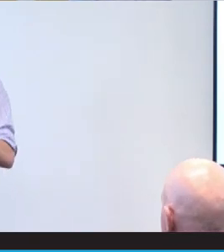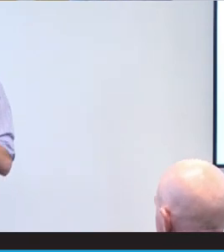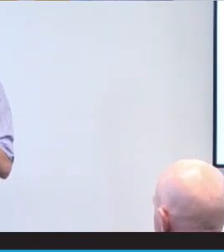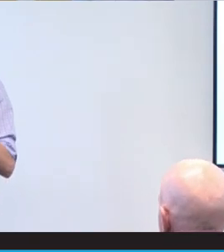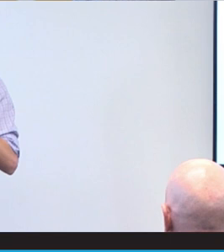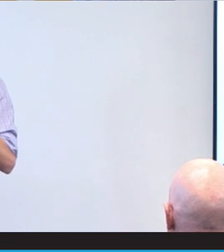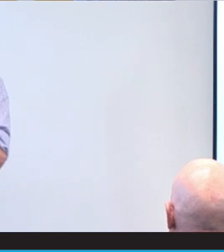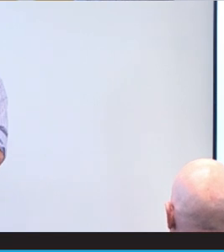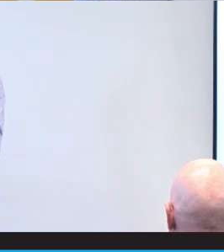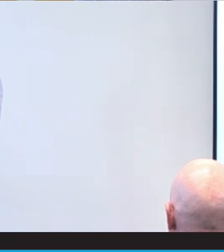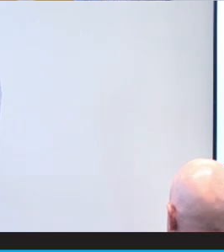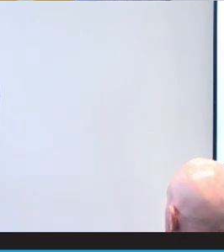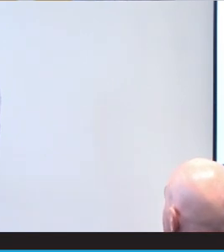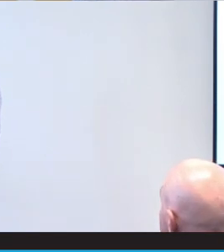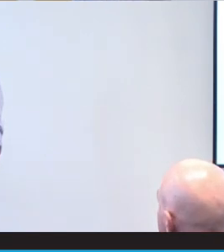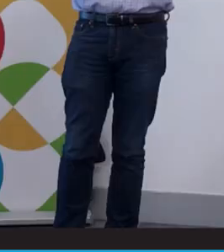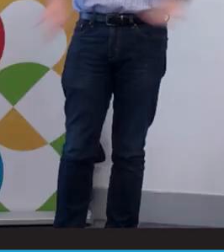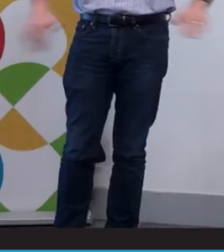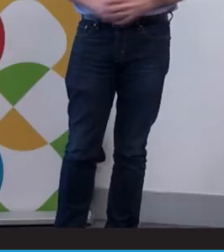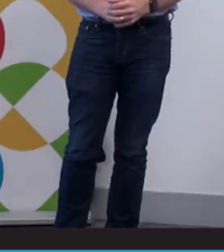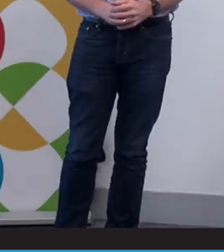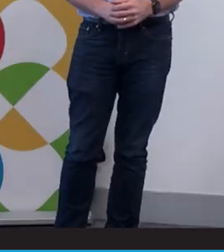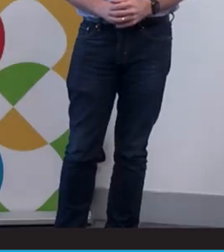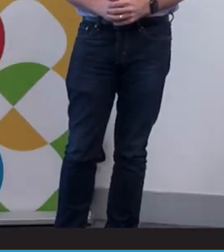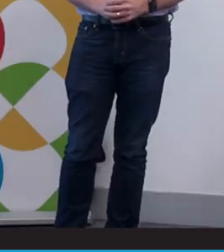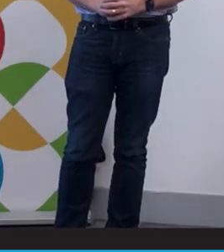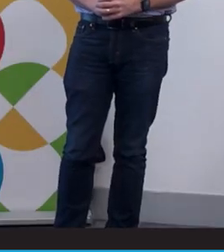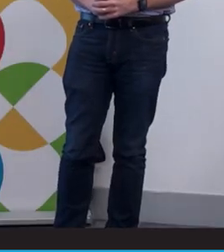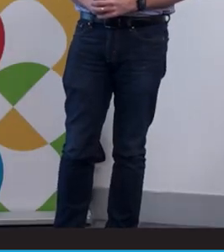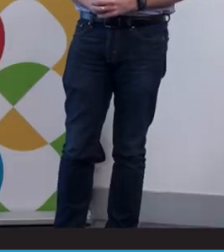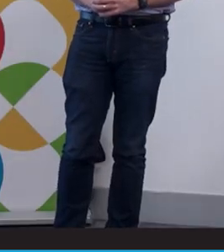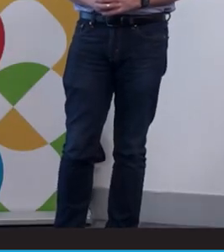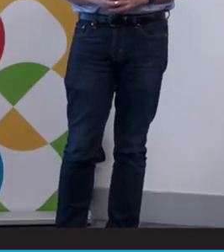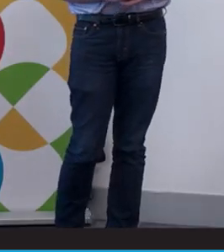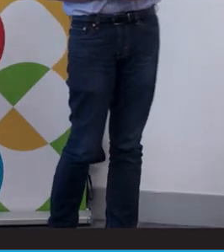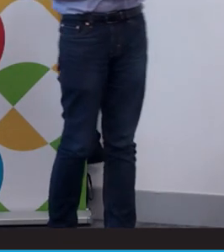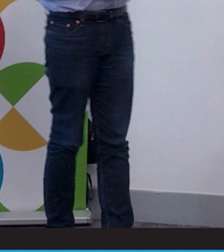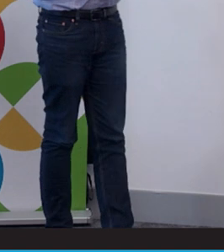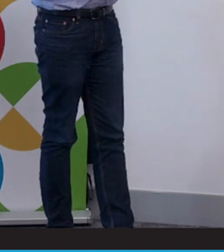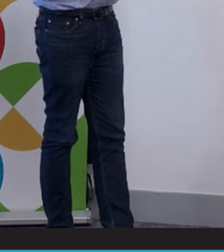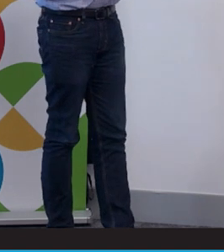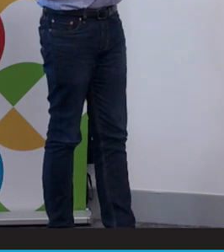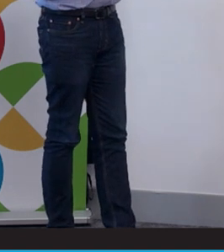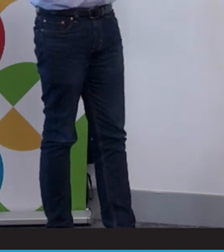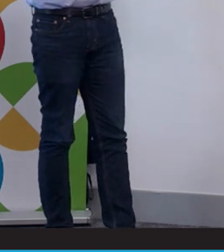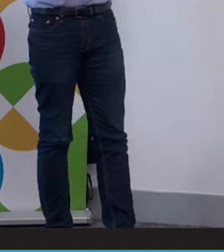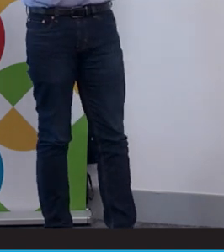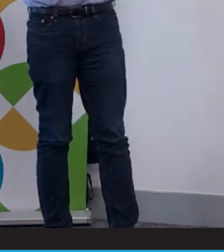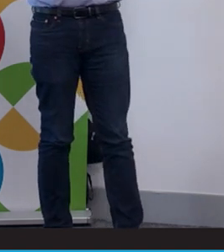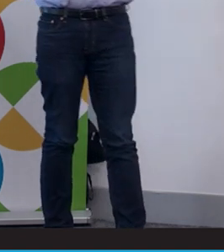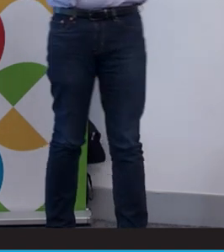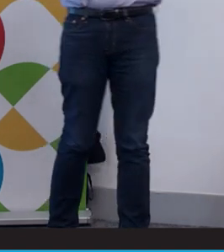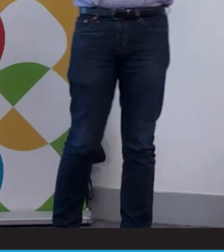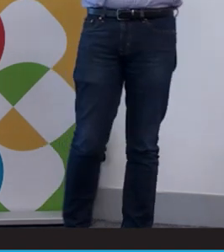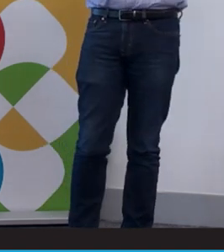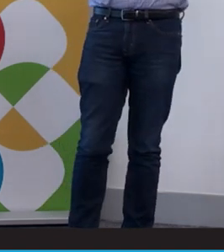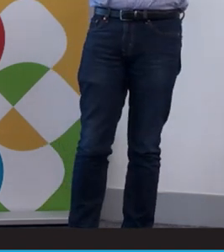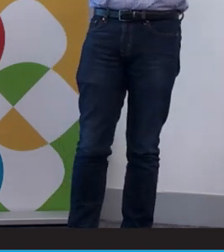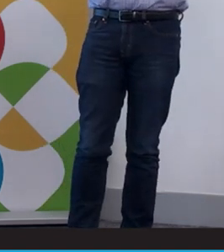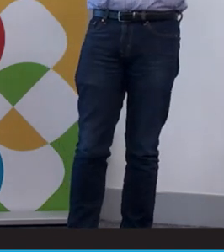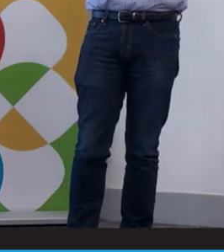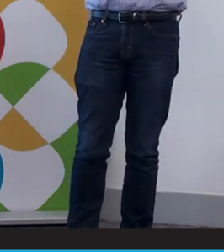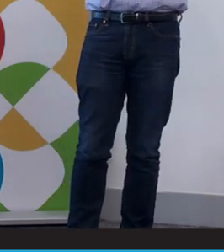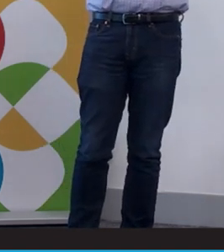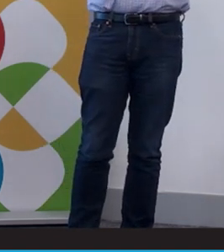language, culture, Auslan and the value of learning Auslan especially for children.